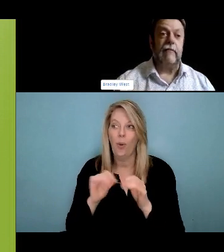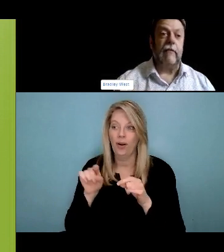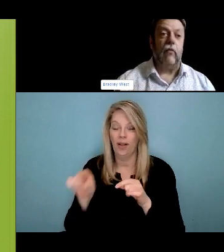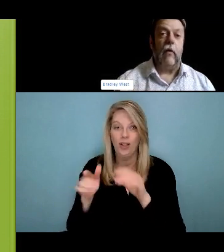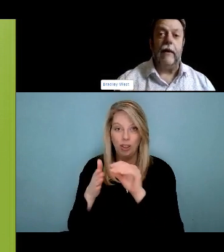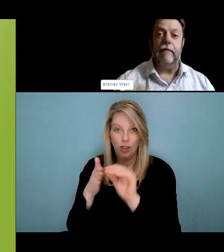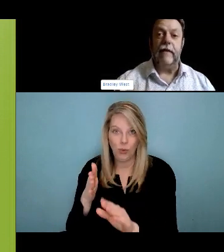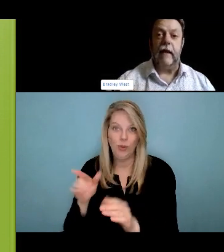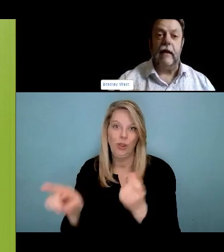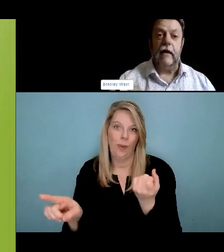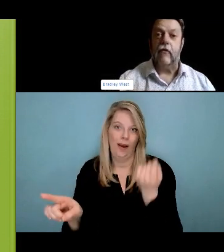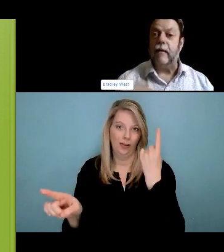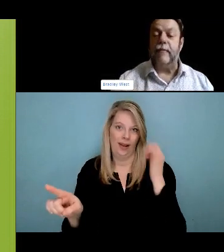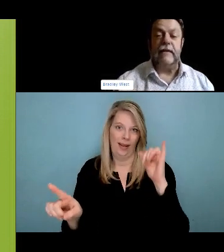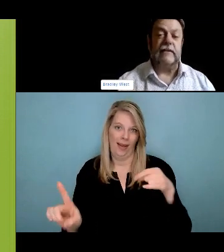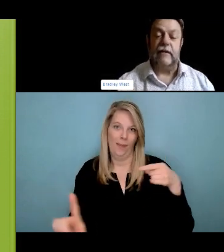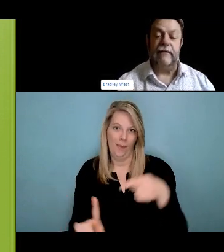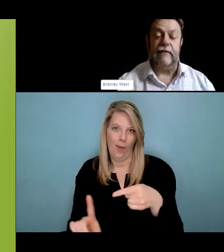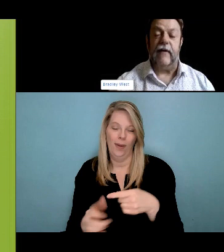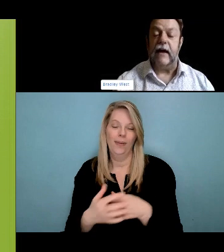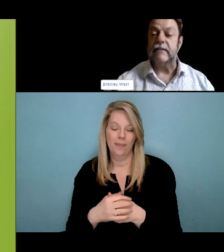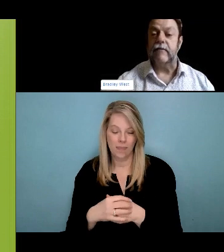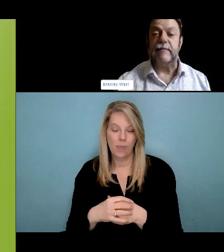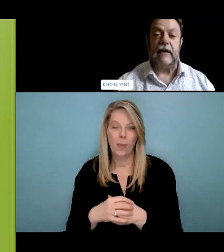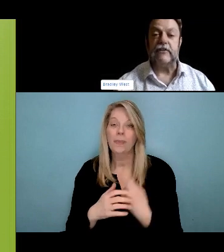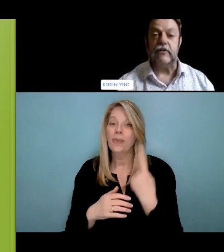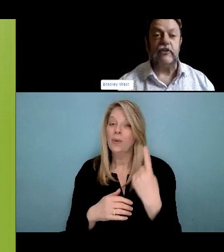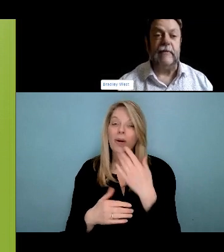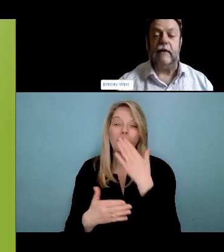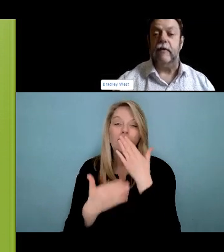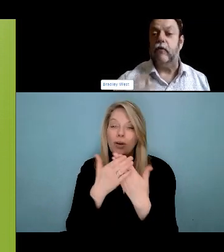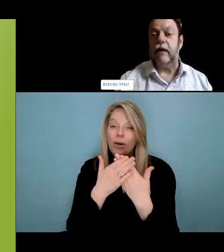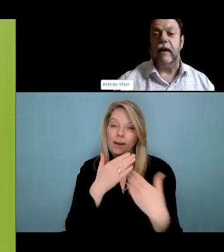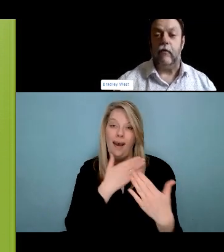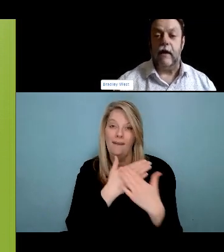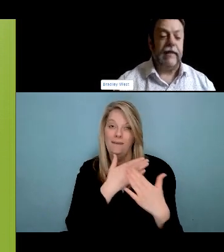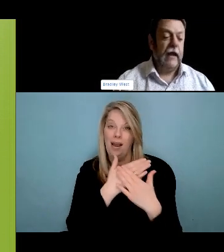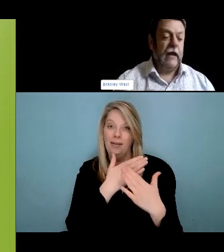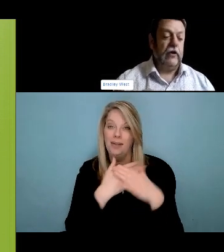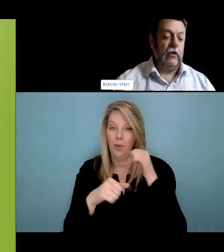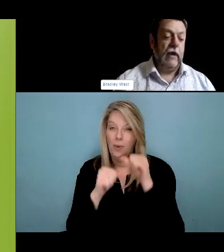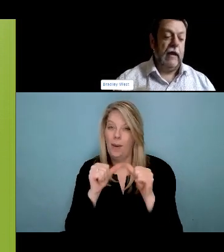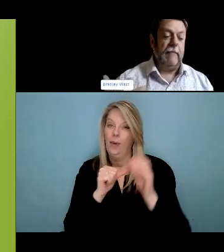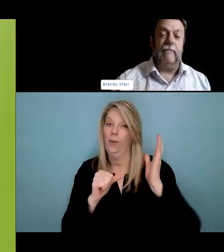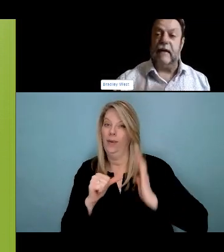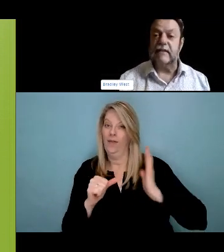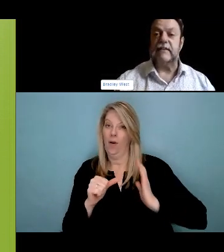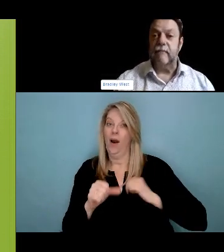up in an emergency room. It is absolutely cost-effective. And so we want to think about how do we treat people early on in their health.